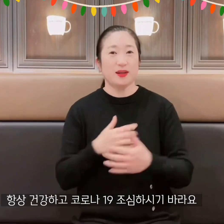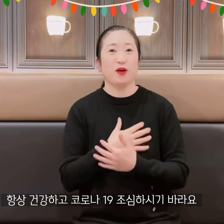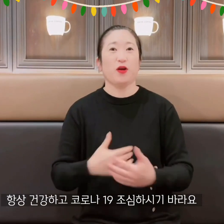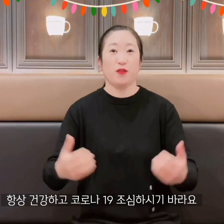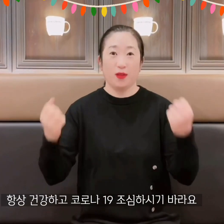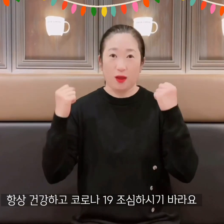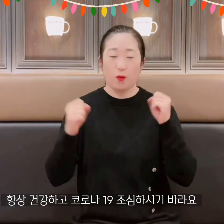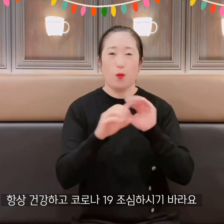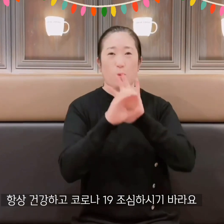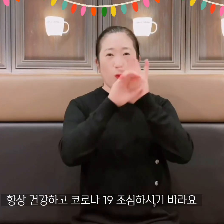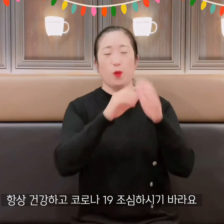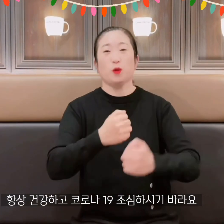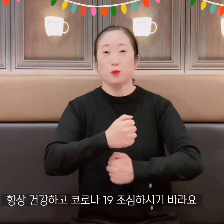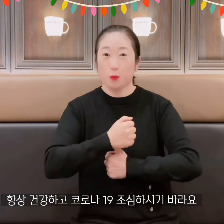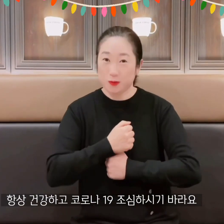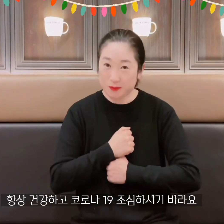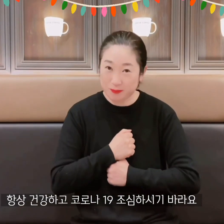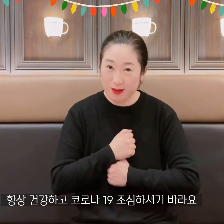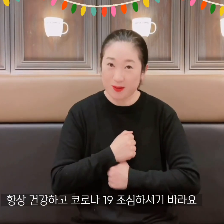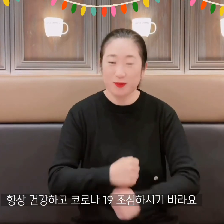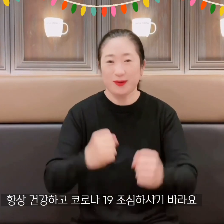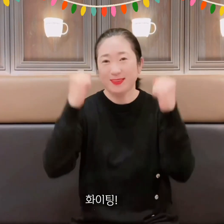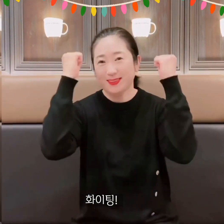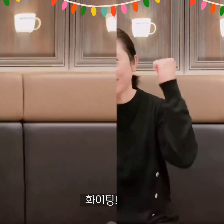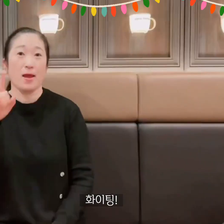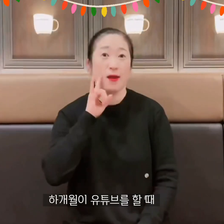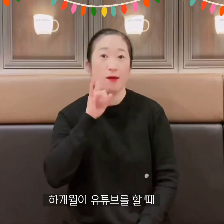Please stay healthy and be careful of COVID-19, Cheer!